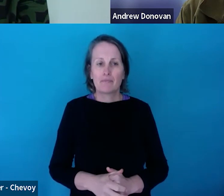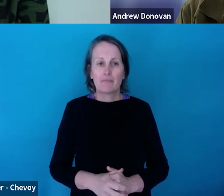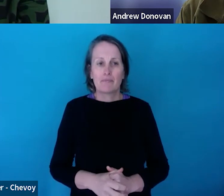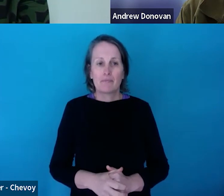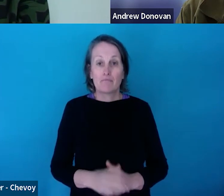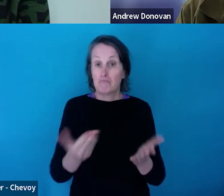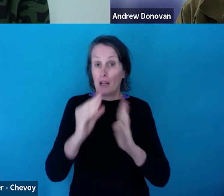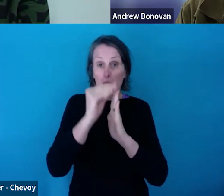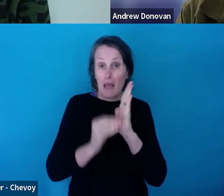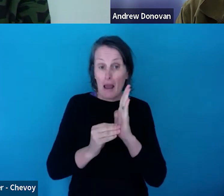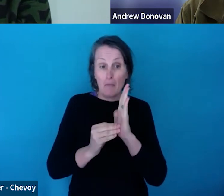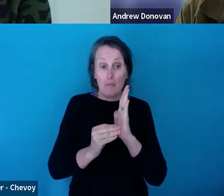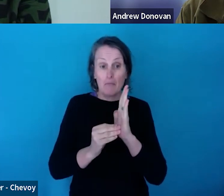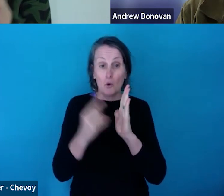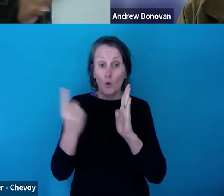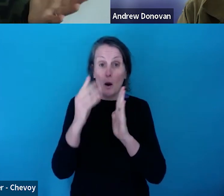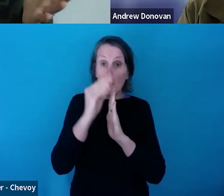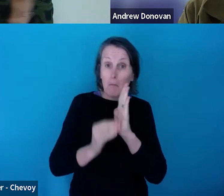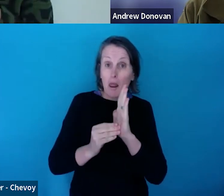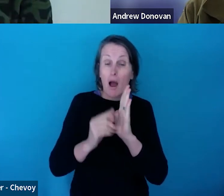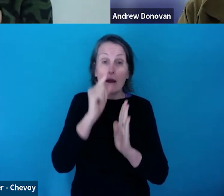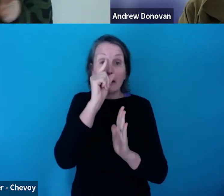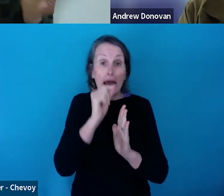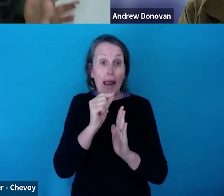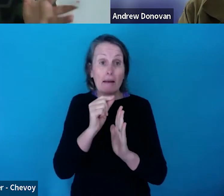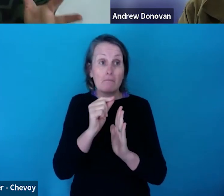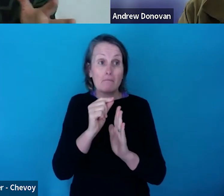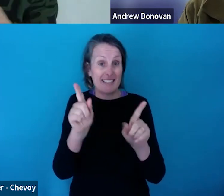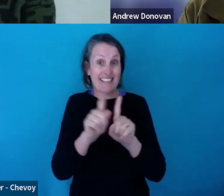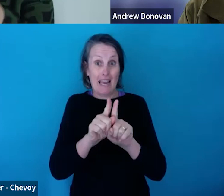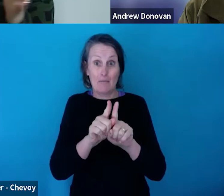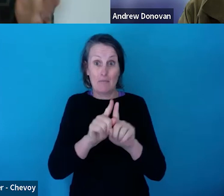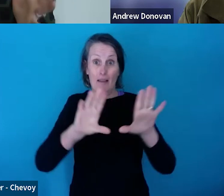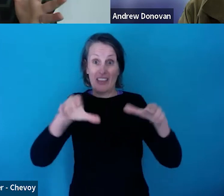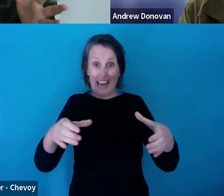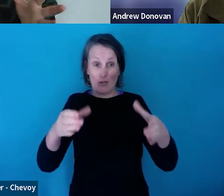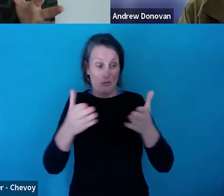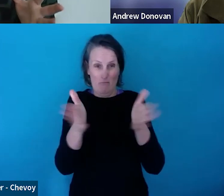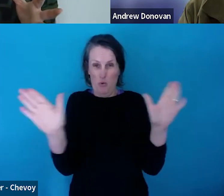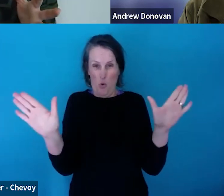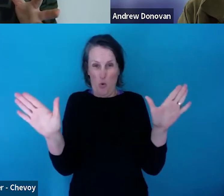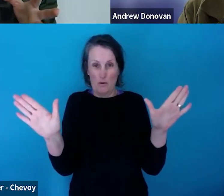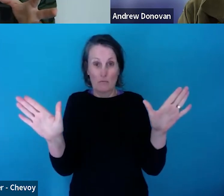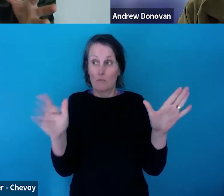be, you know, as the categories are broad, so can who the applicants can